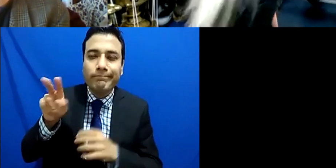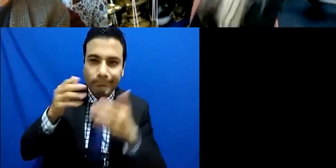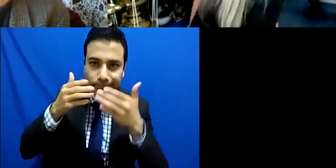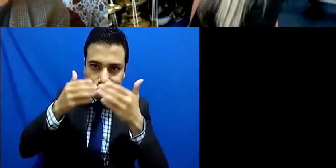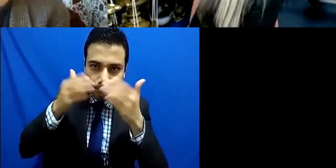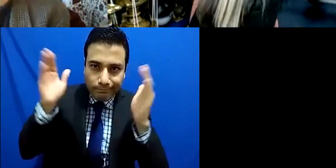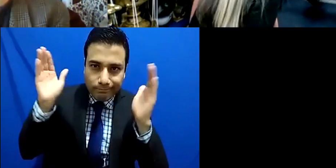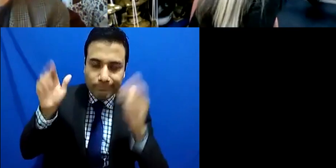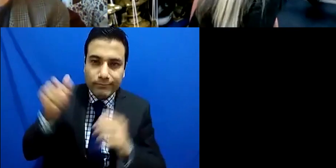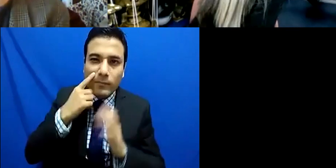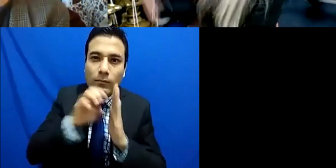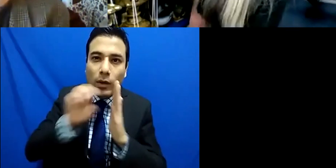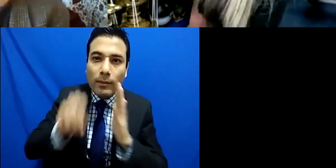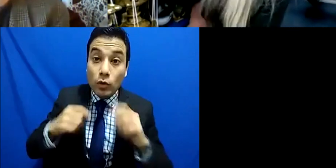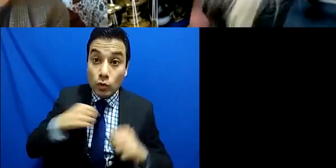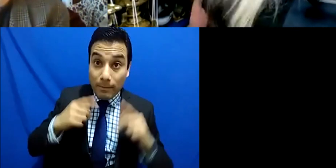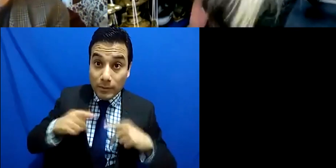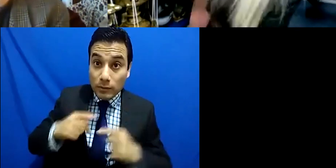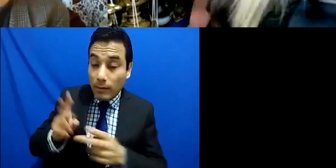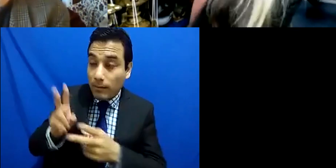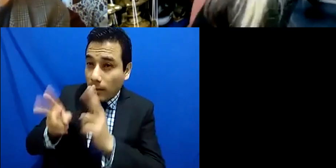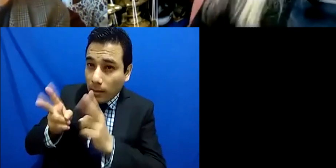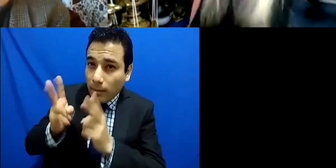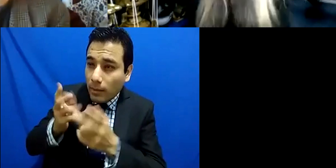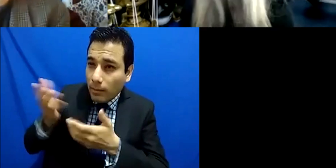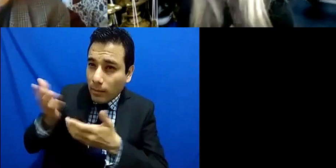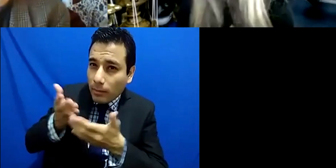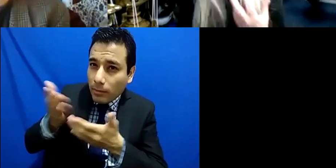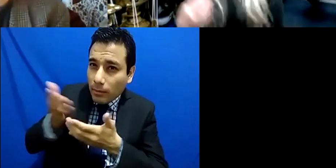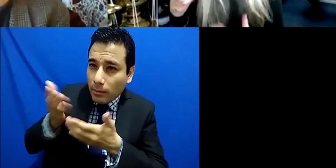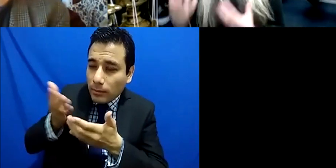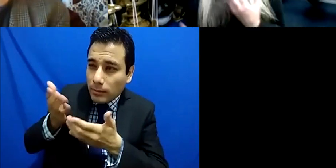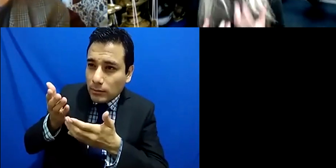over in this direction and talking to the drum on the shelf I mean it would have an extremely